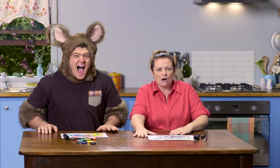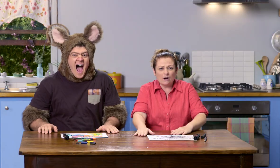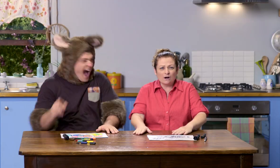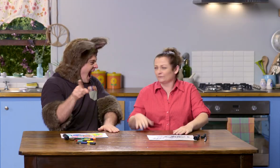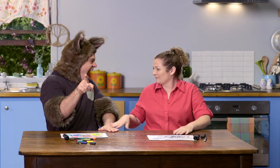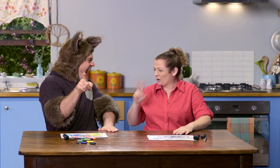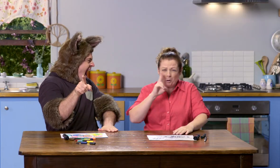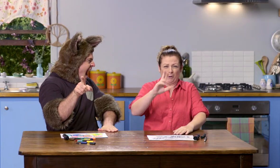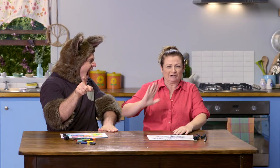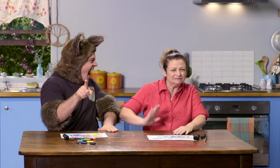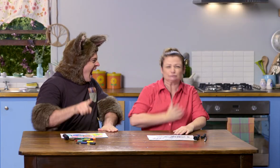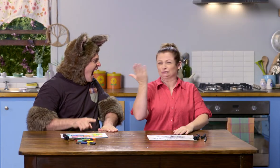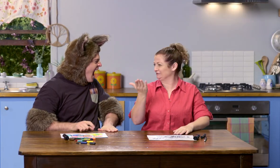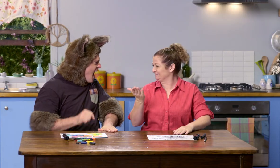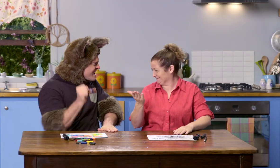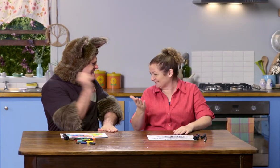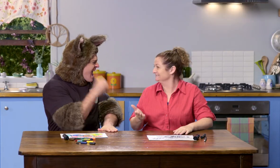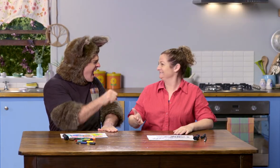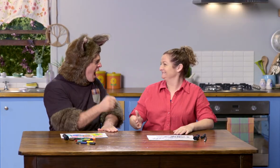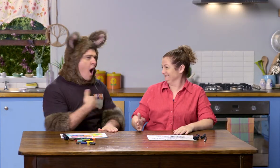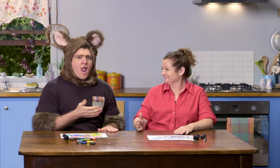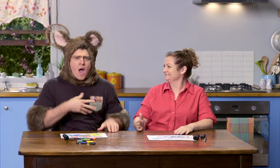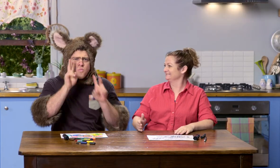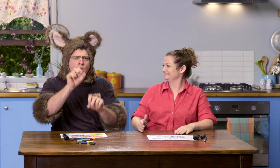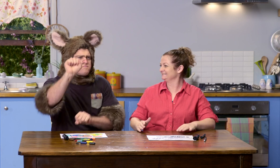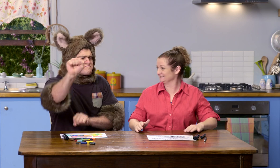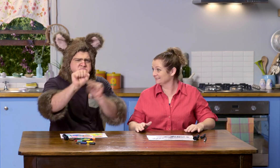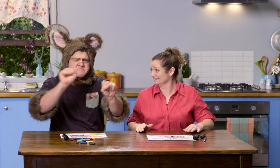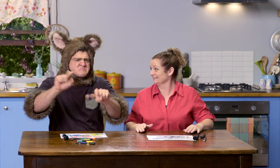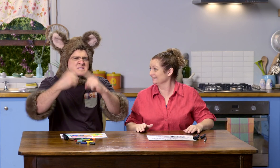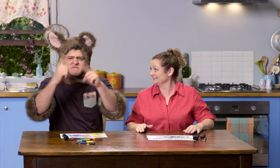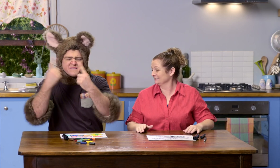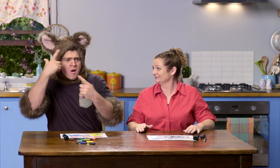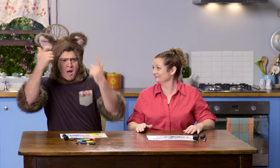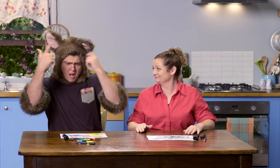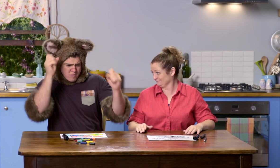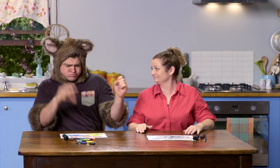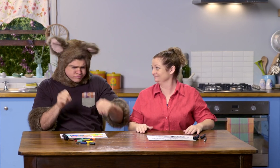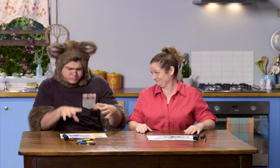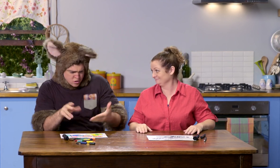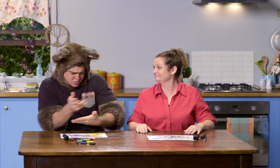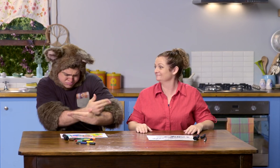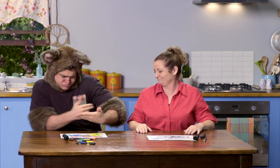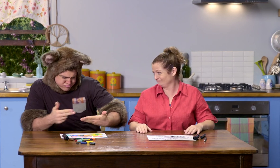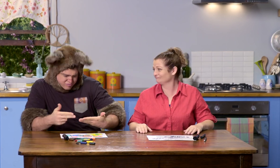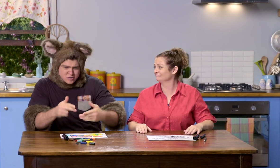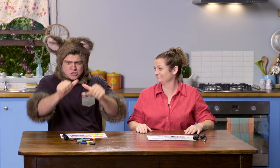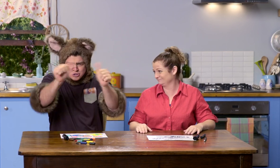(GASPS) Wow! That looked so interesting. Yeah, it did. I loved seeing their ideas, them taking the line for a walk,